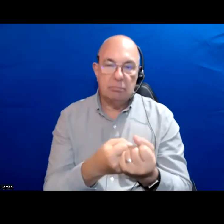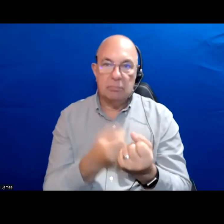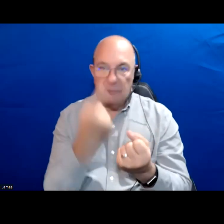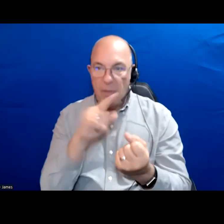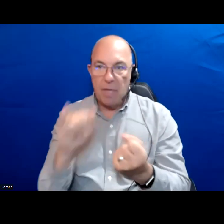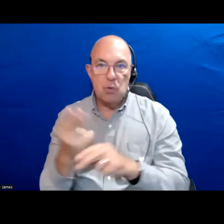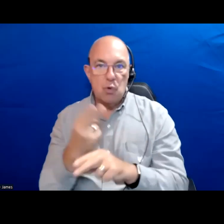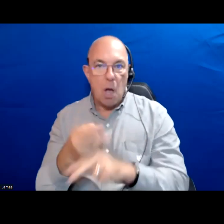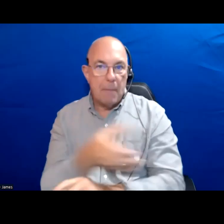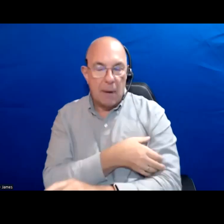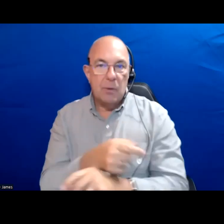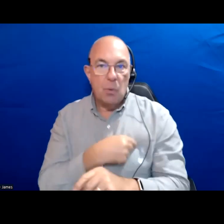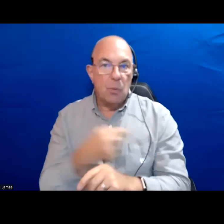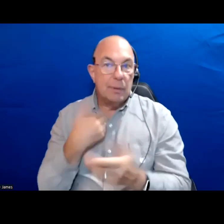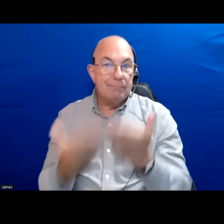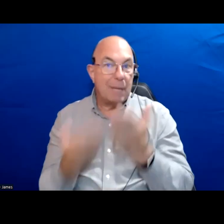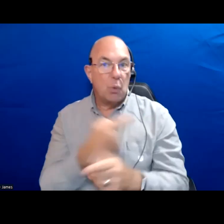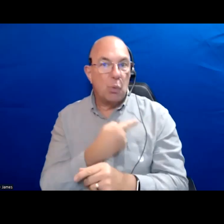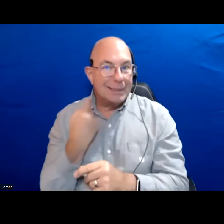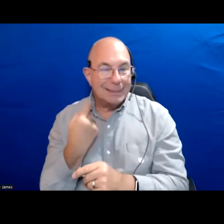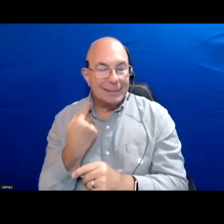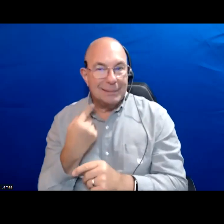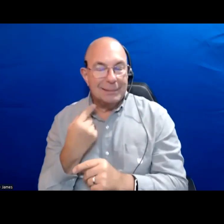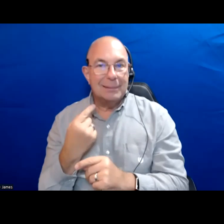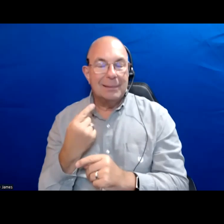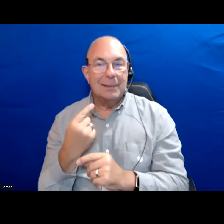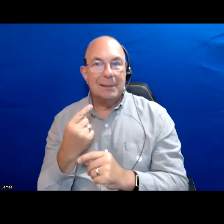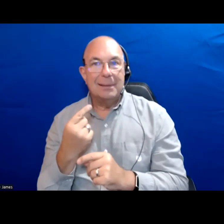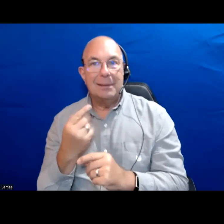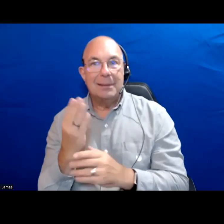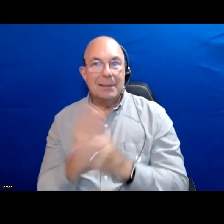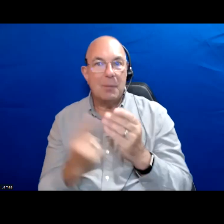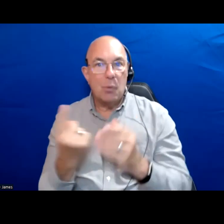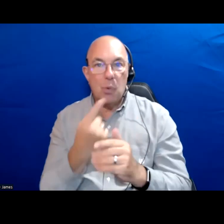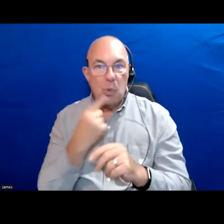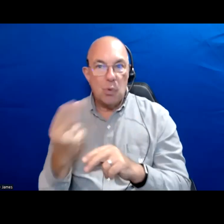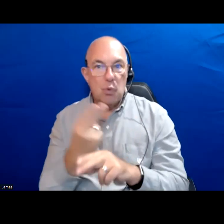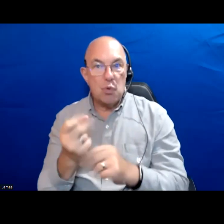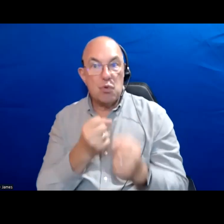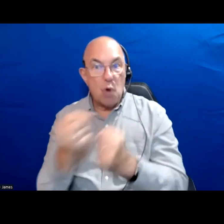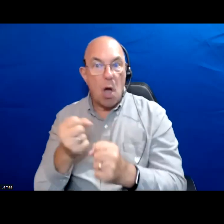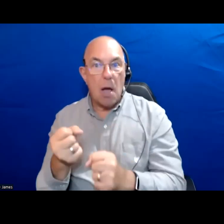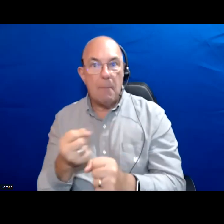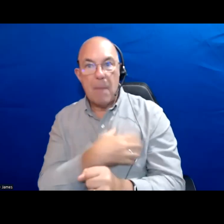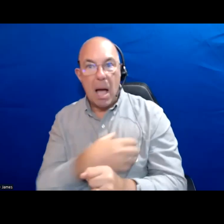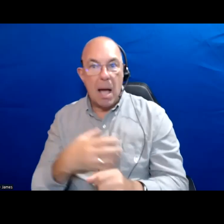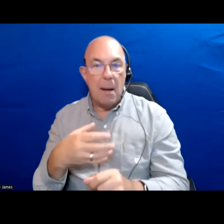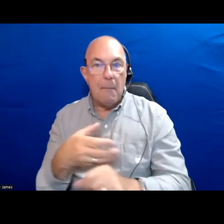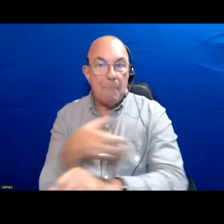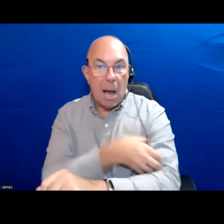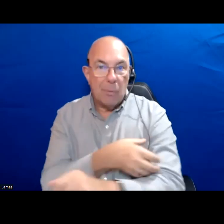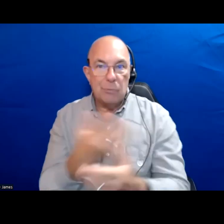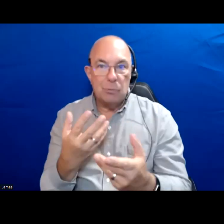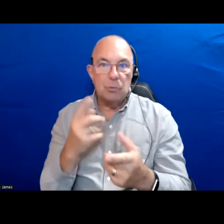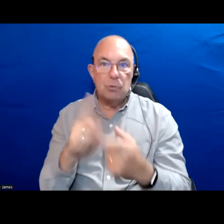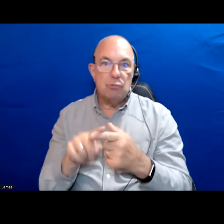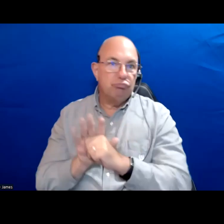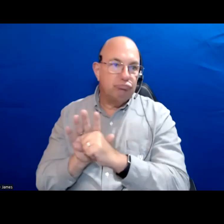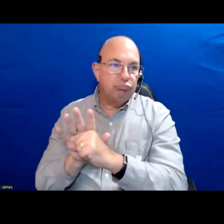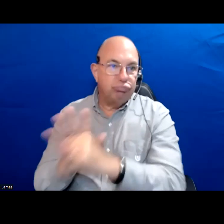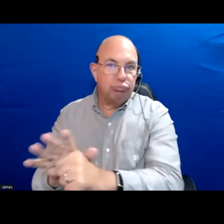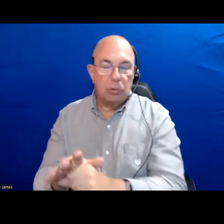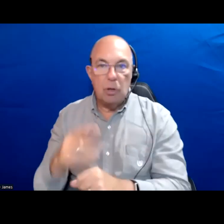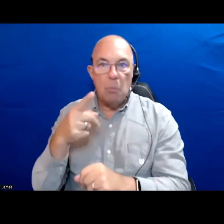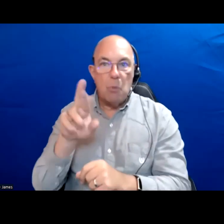I think we run the risk of someone saying strong mayor powers to jam through development